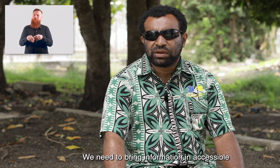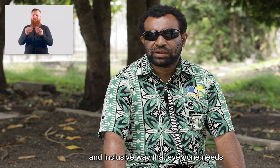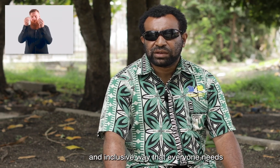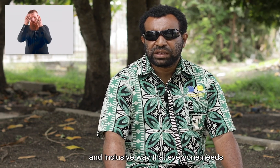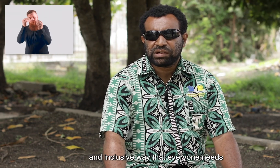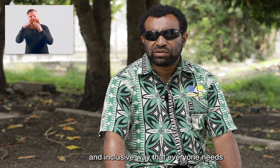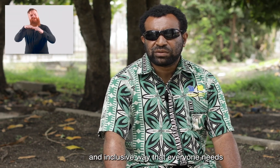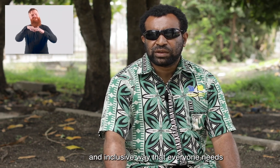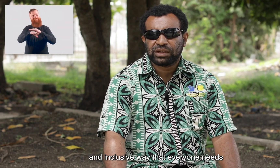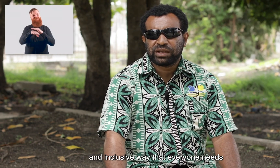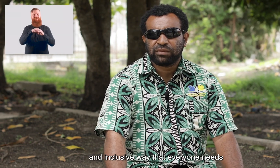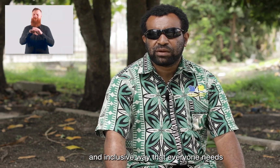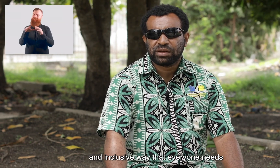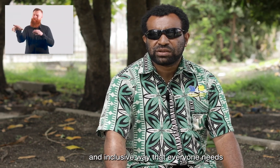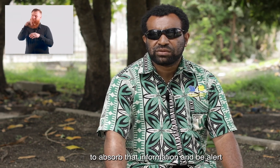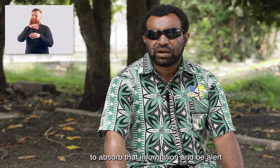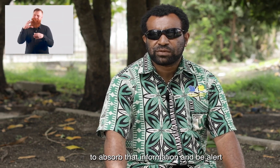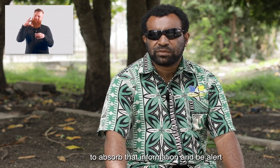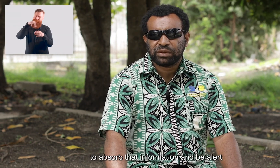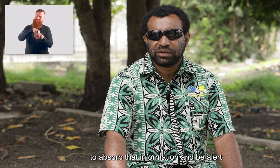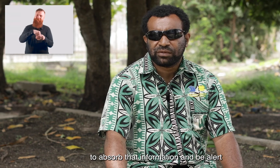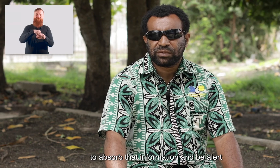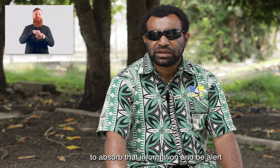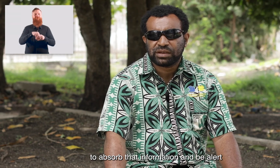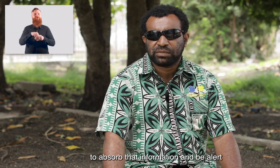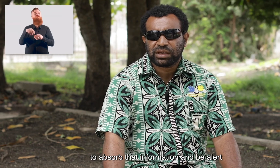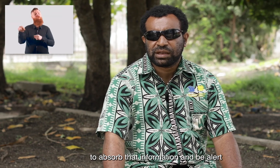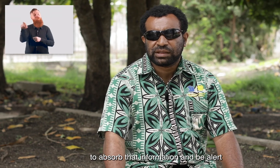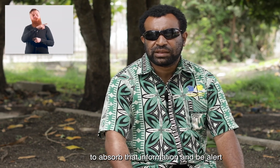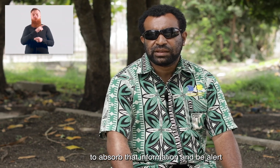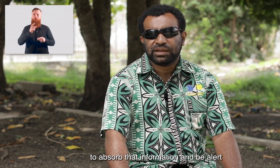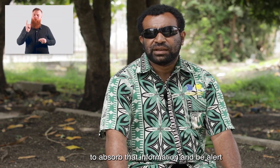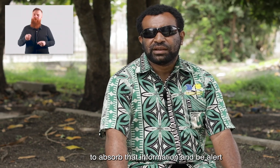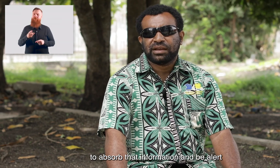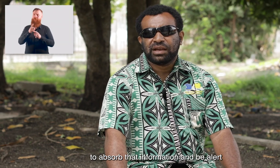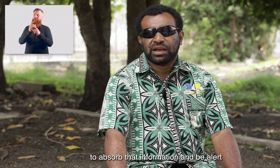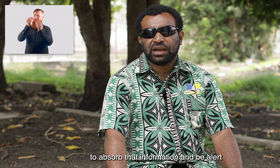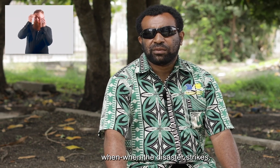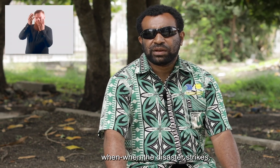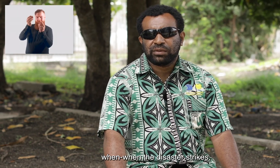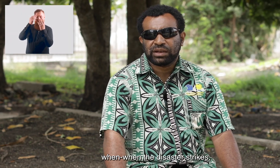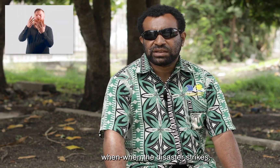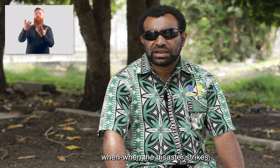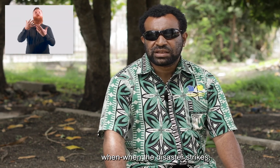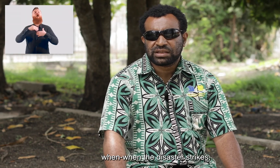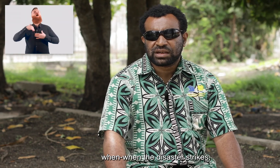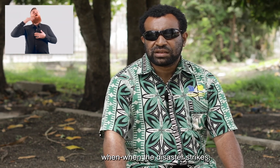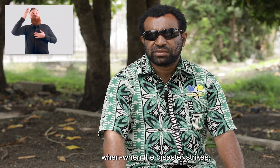and inclusive way that everyone needs to absorb that information and be alert when-when the disaster strikes,